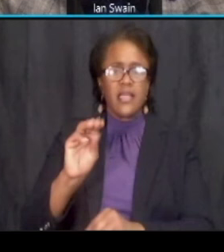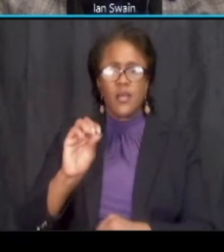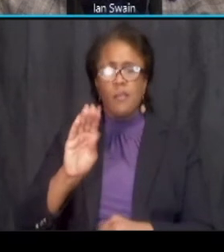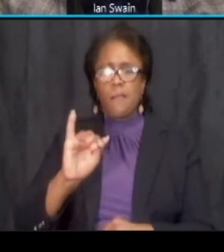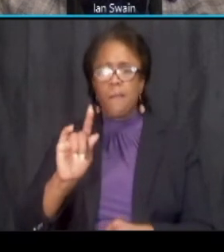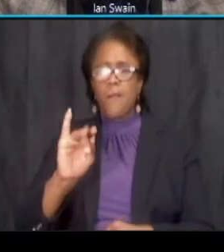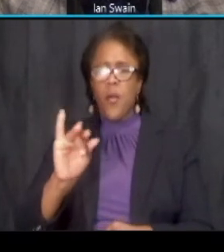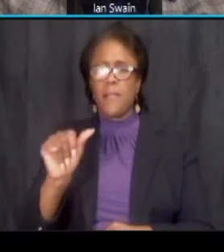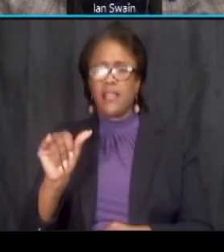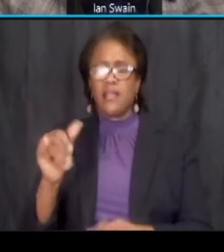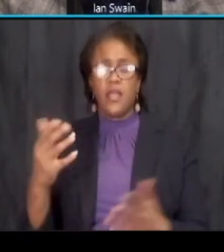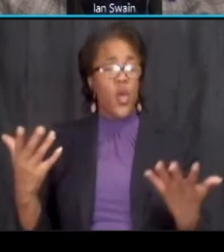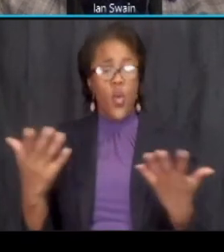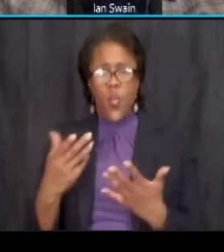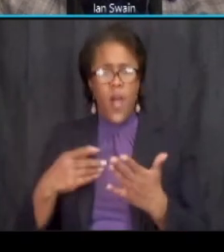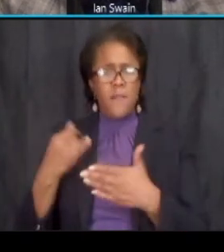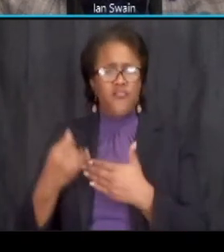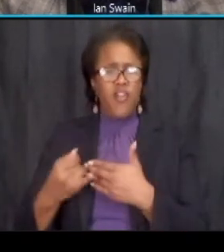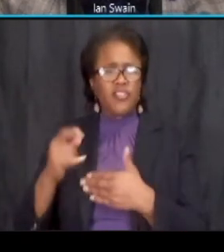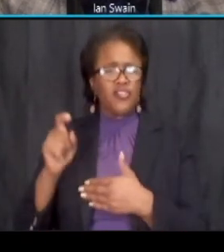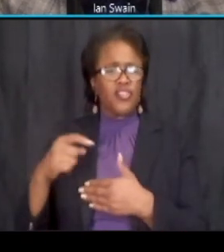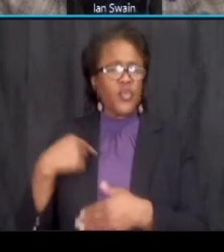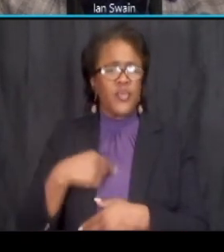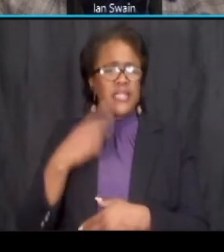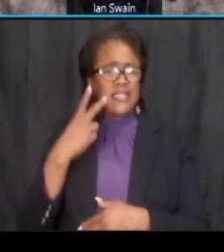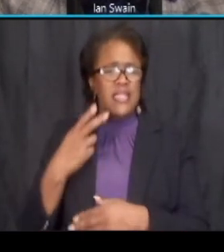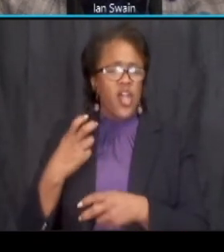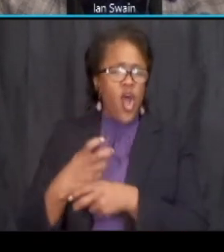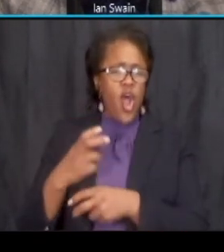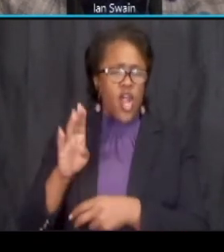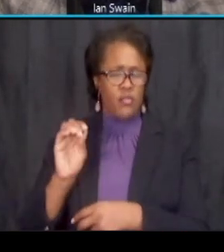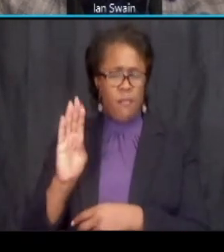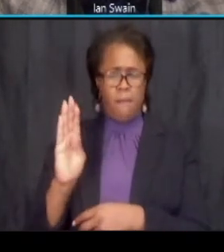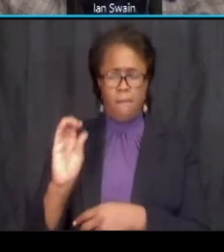we expect to see hard bulb outs at the intersection of east capital and benning